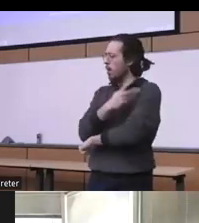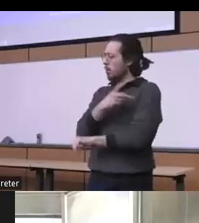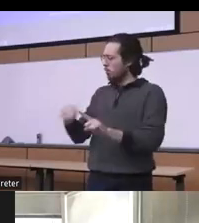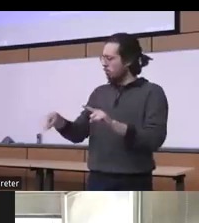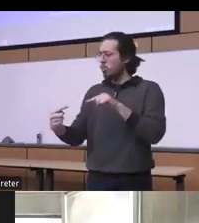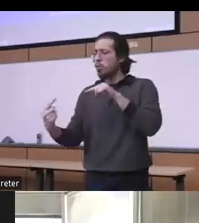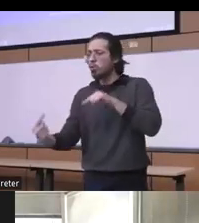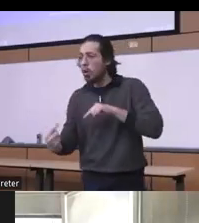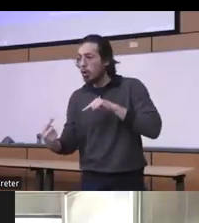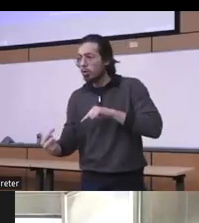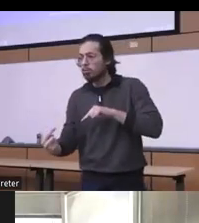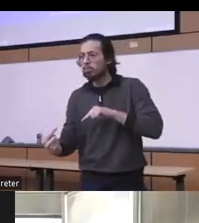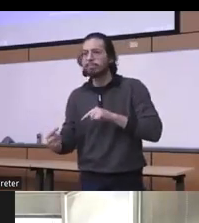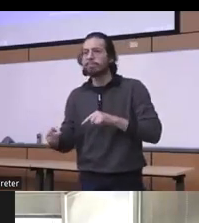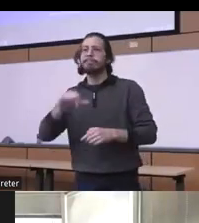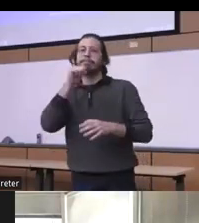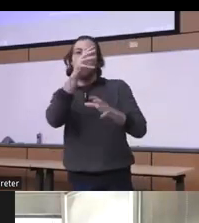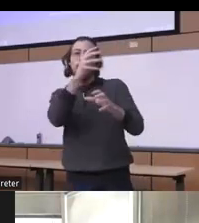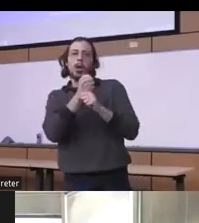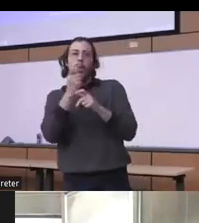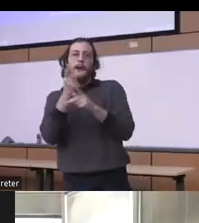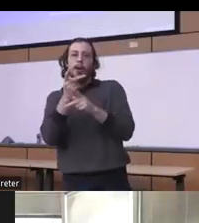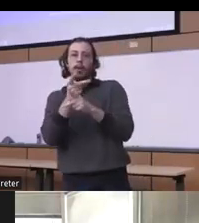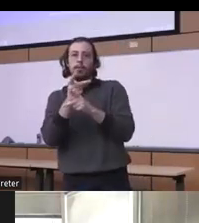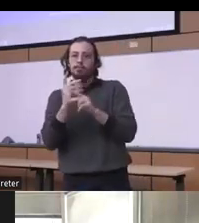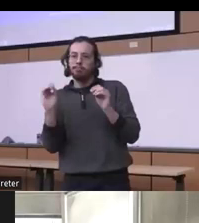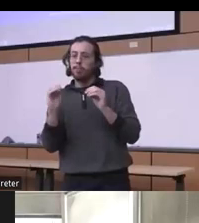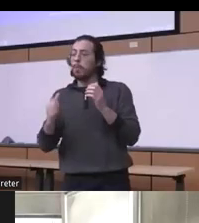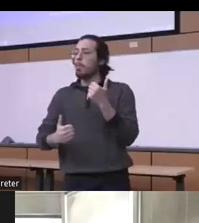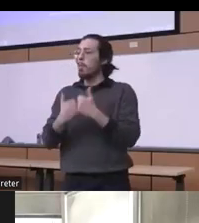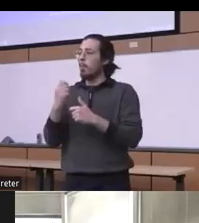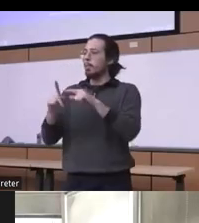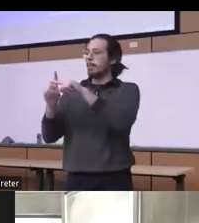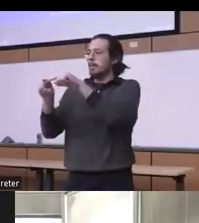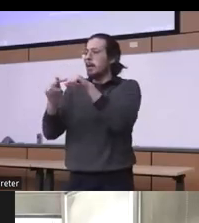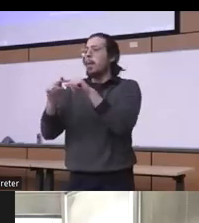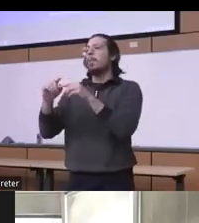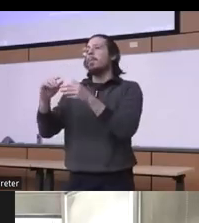not receive care in fact a lot of people end up relying on Mutual support groups like AA and Ma